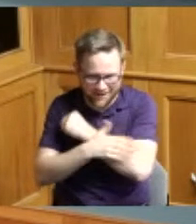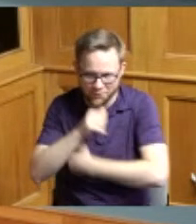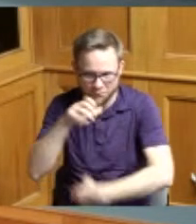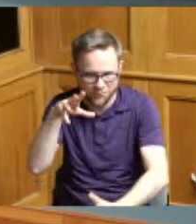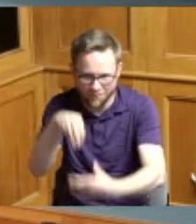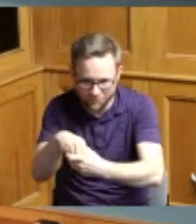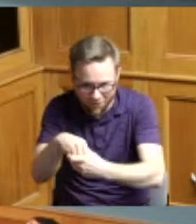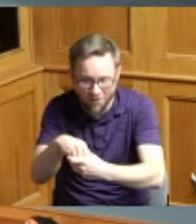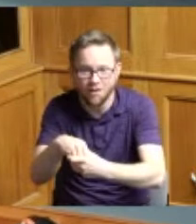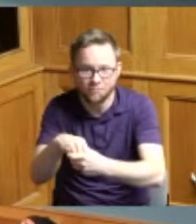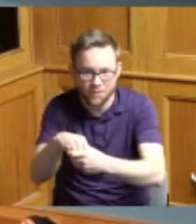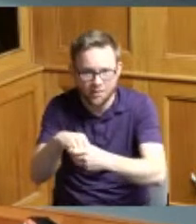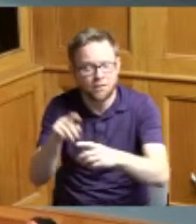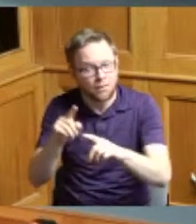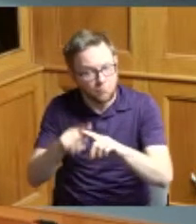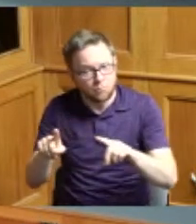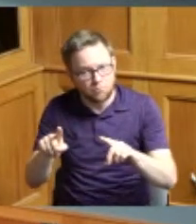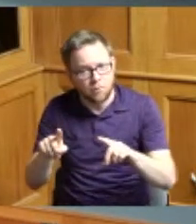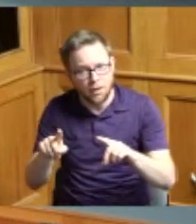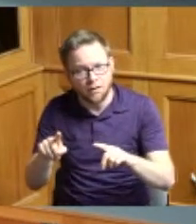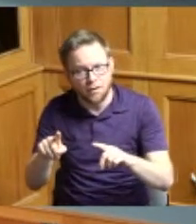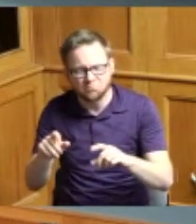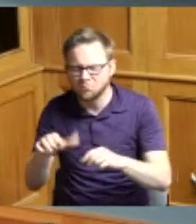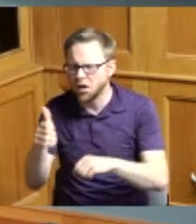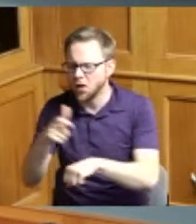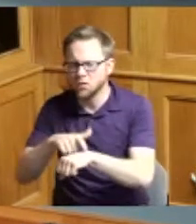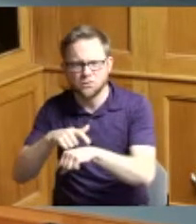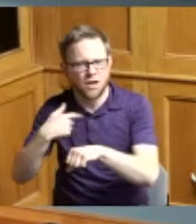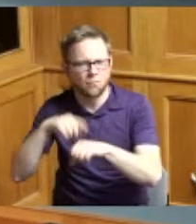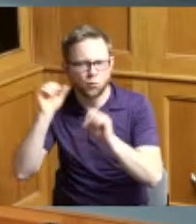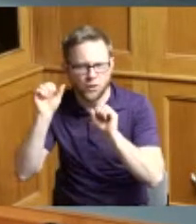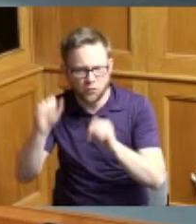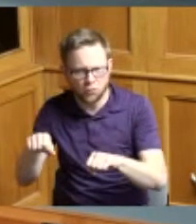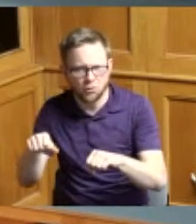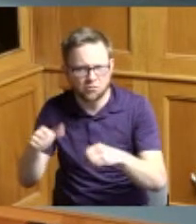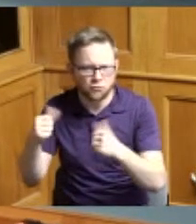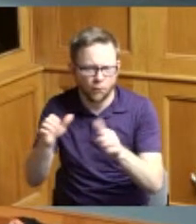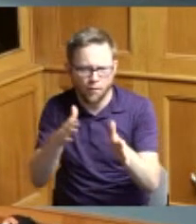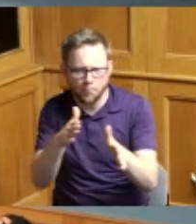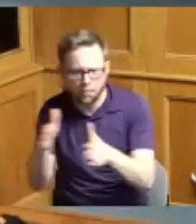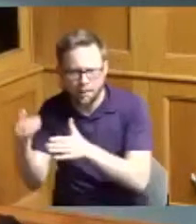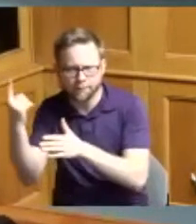look at doing something like that at another time so Jeff Aluotto our County Commissioner